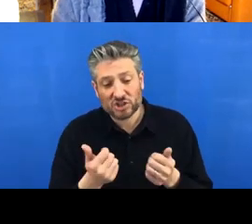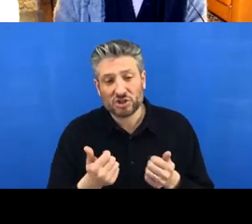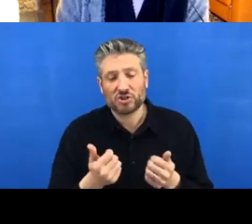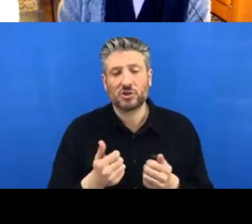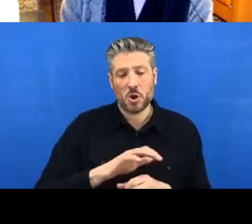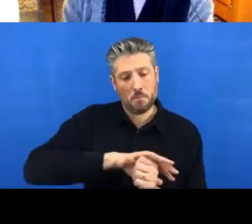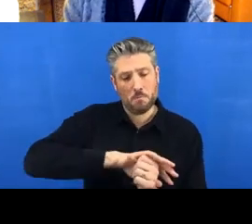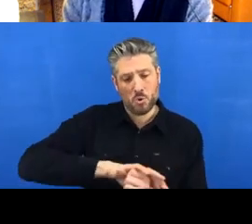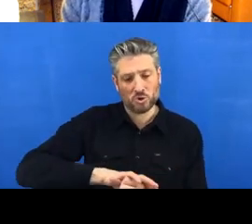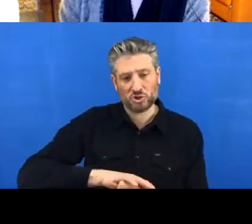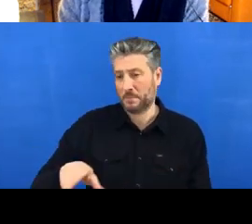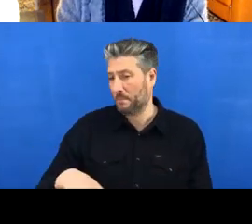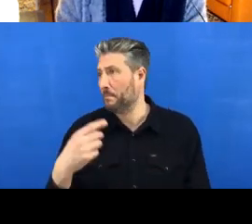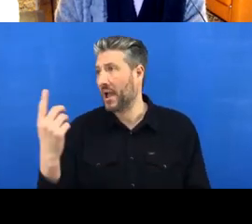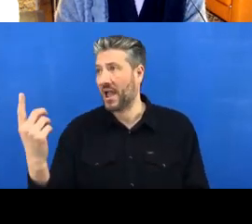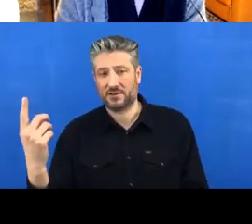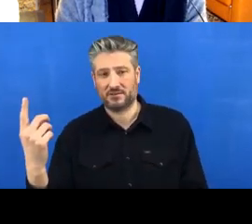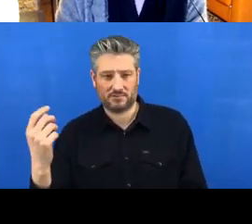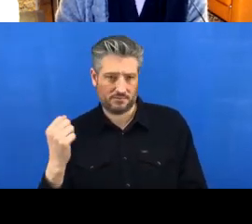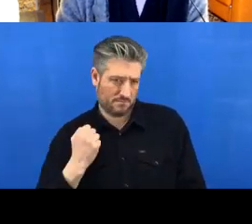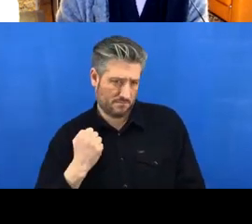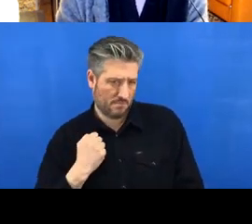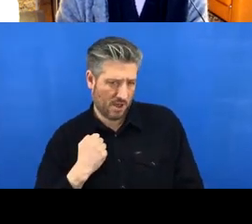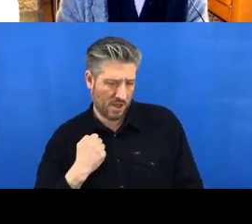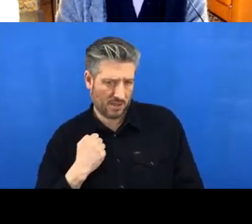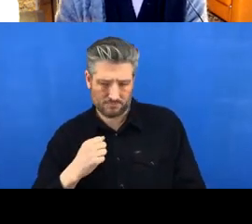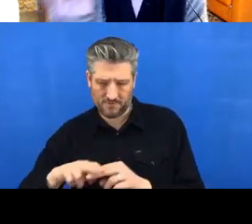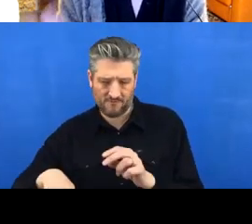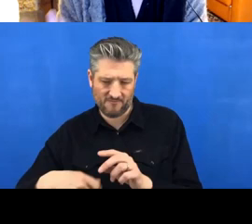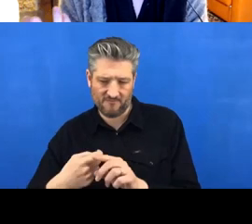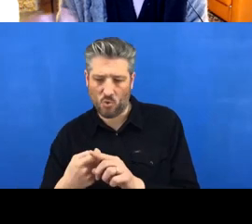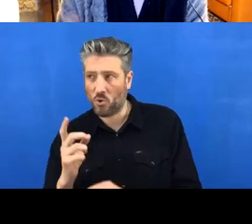forked version of the repository. And if we have a great idea or something